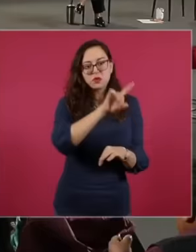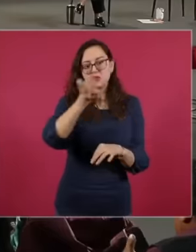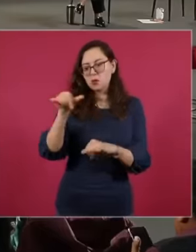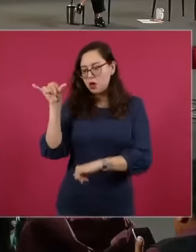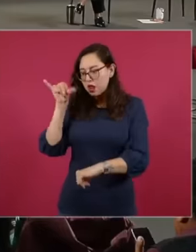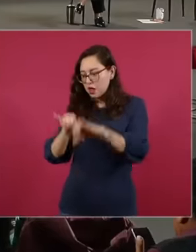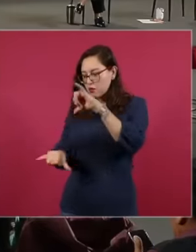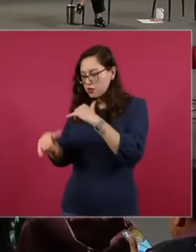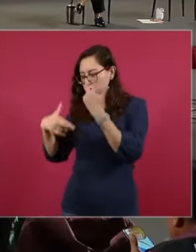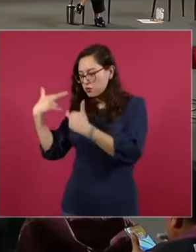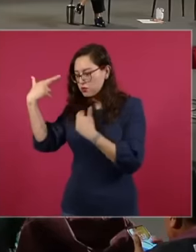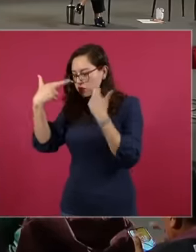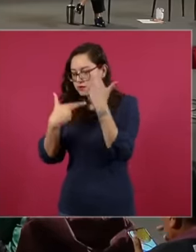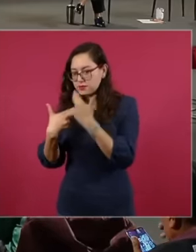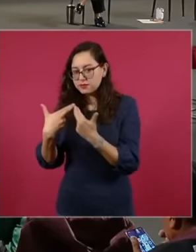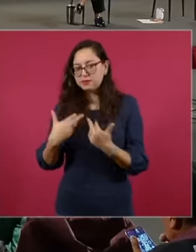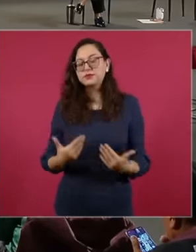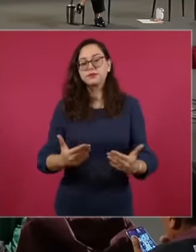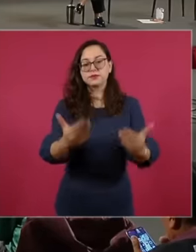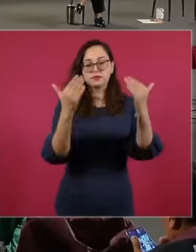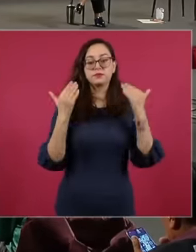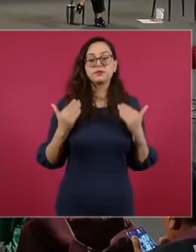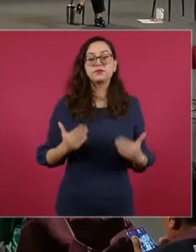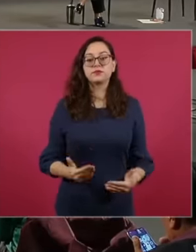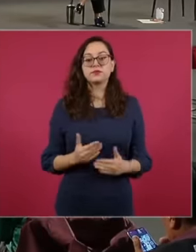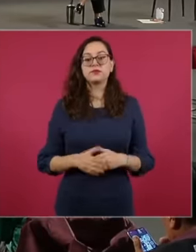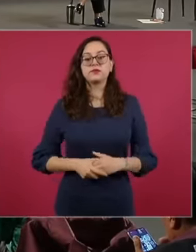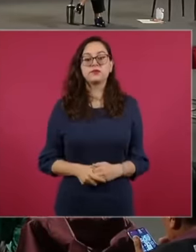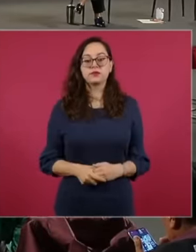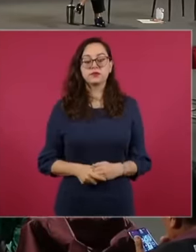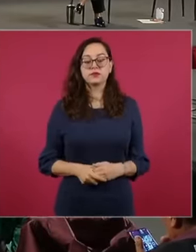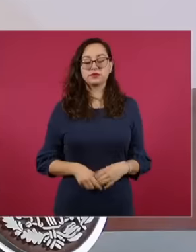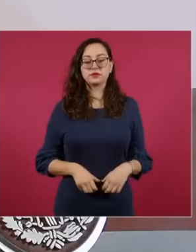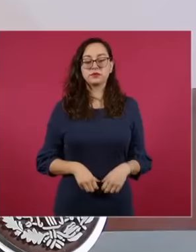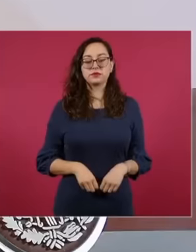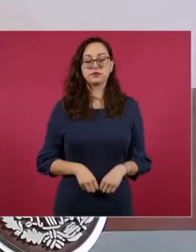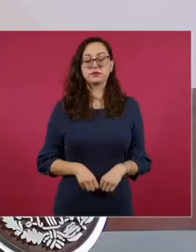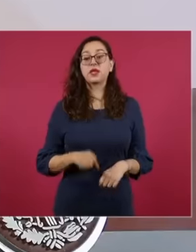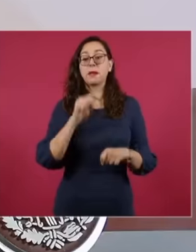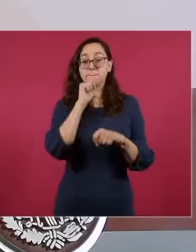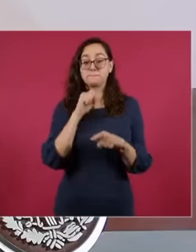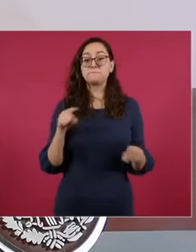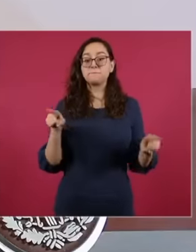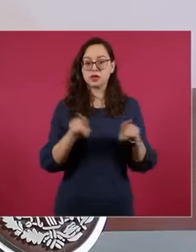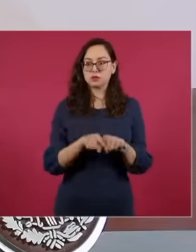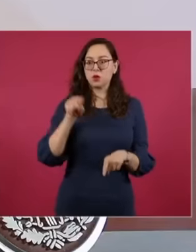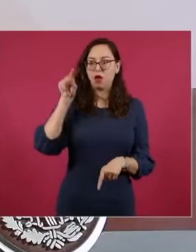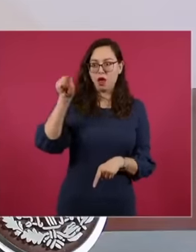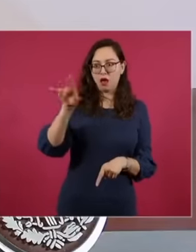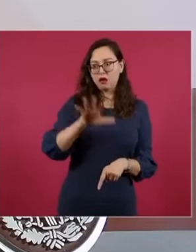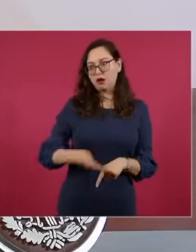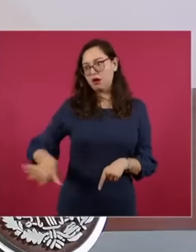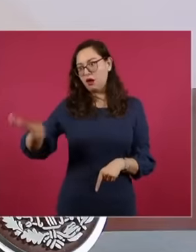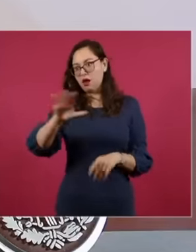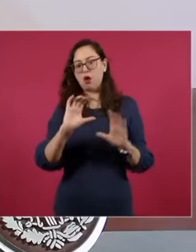next one is also at the request of the communities and by instruction of the president, the